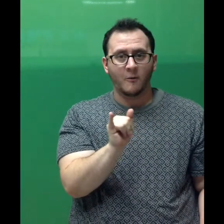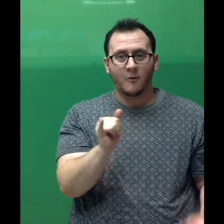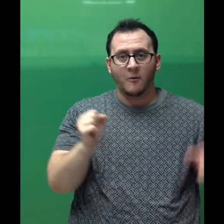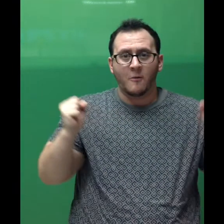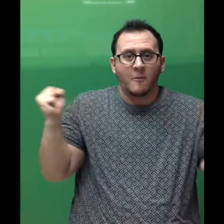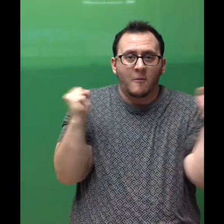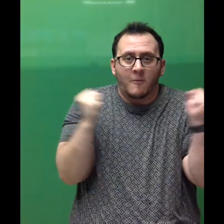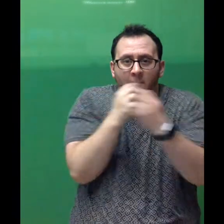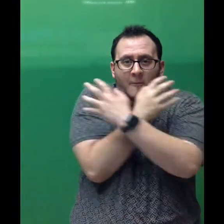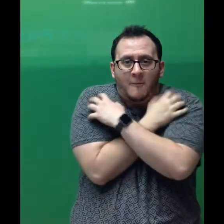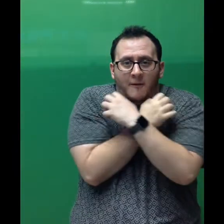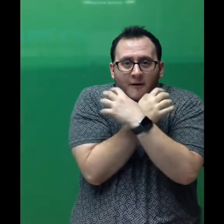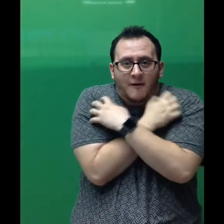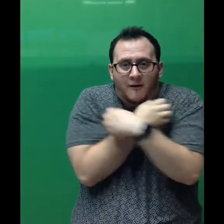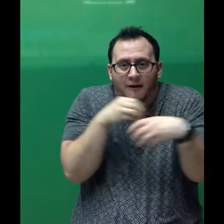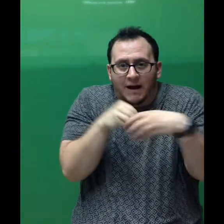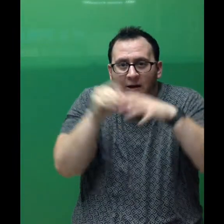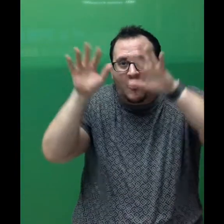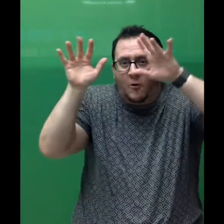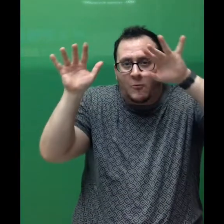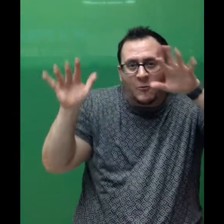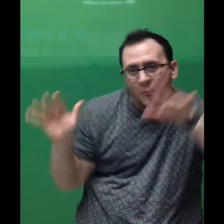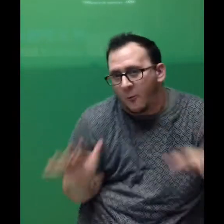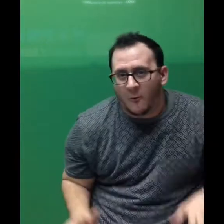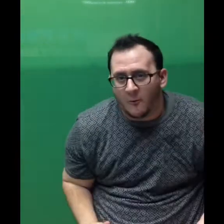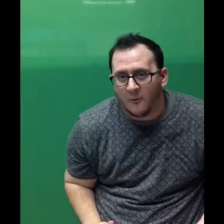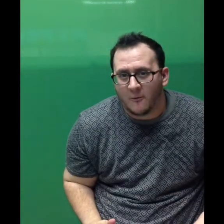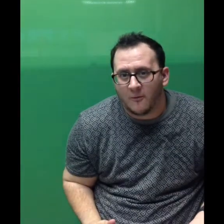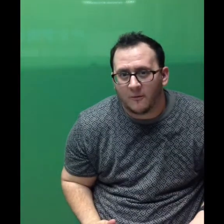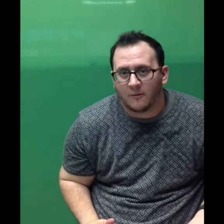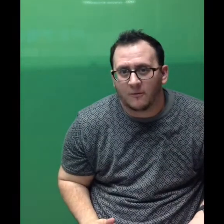"Ah! A polar bear in a snow storm," she said.